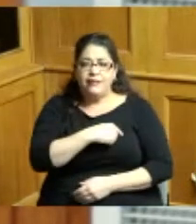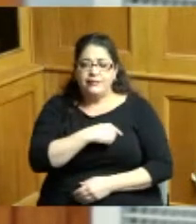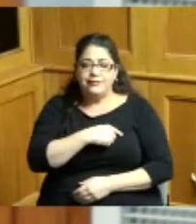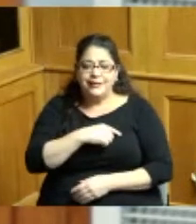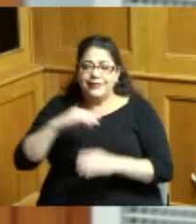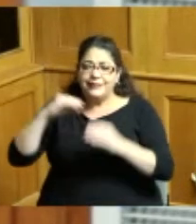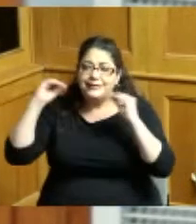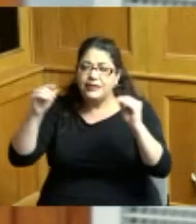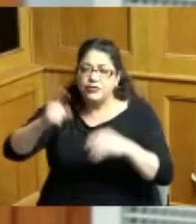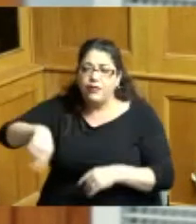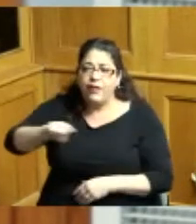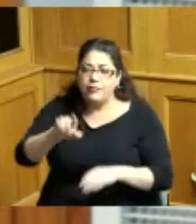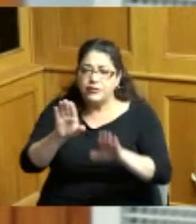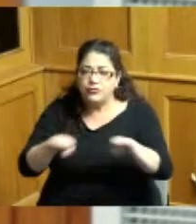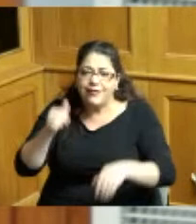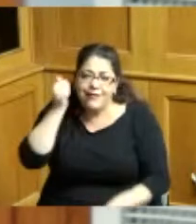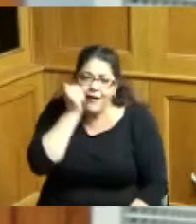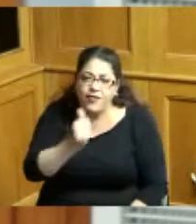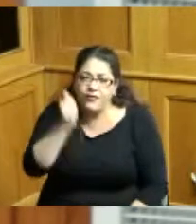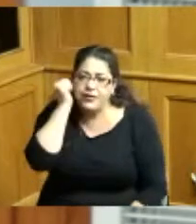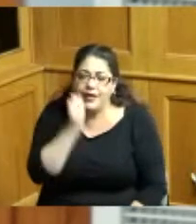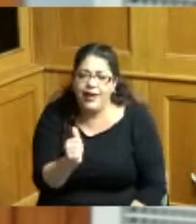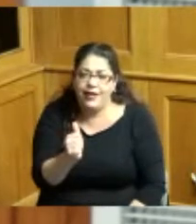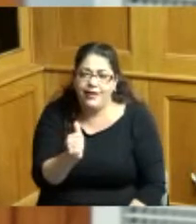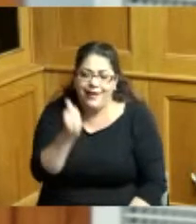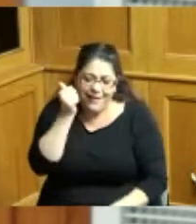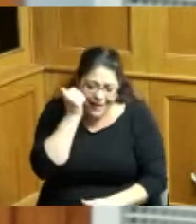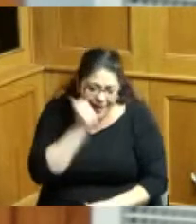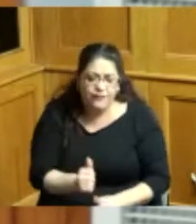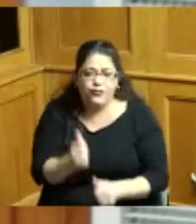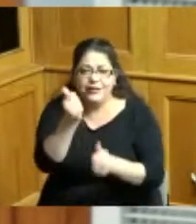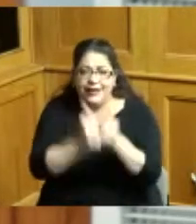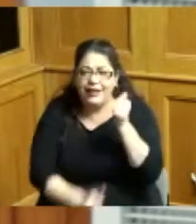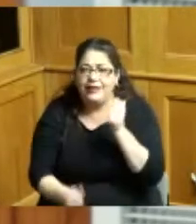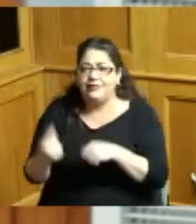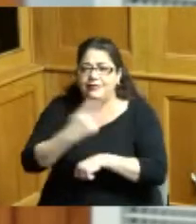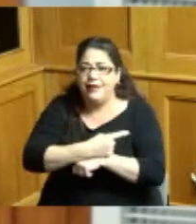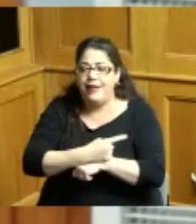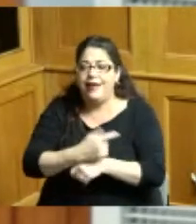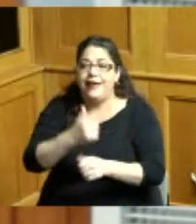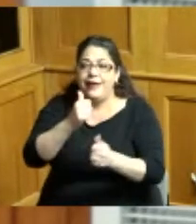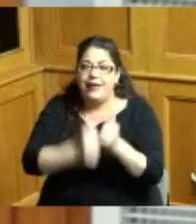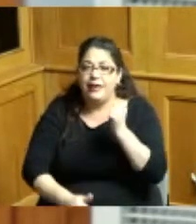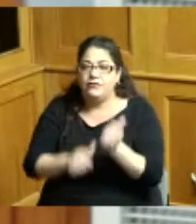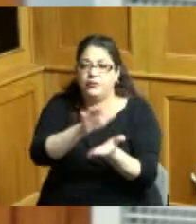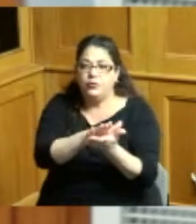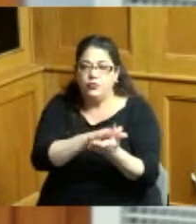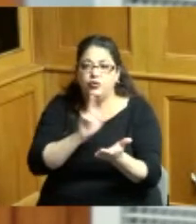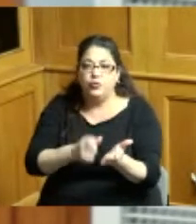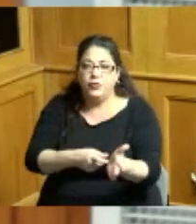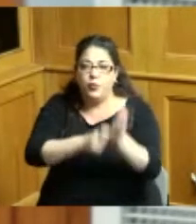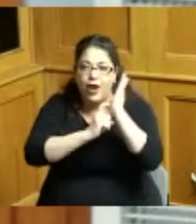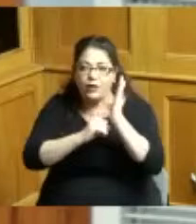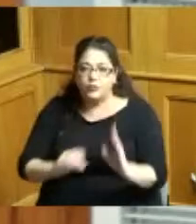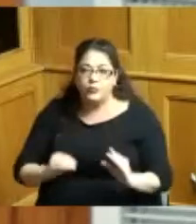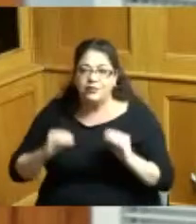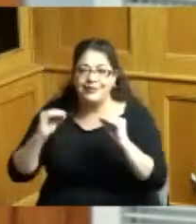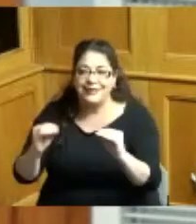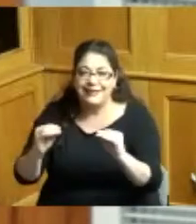single day every school should be required to do it so I shouldn't have to look up here and say